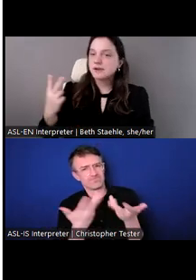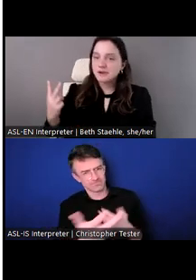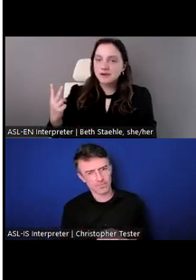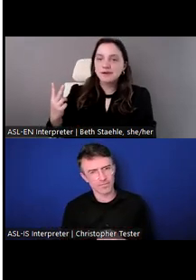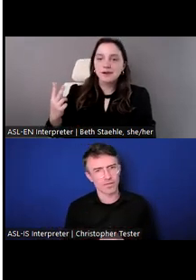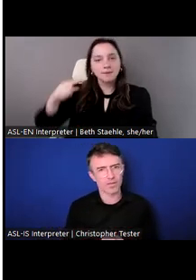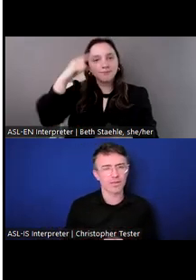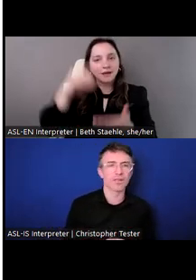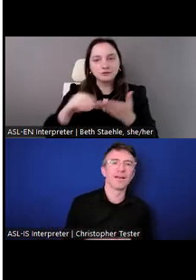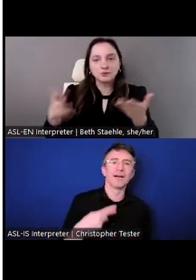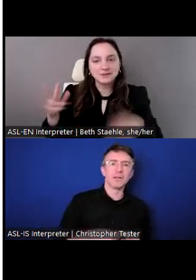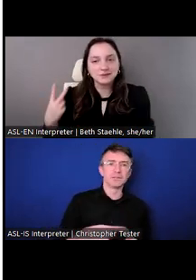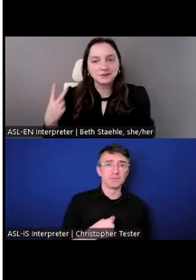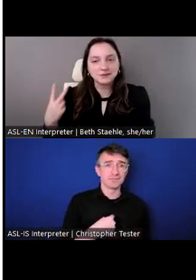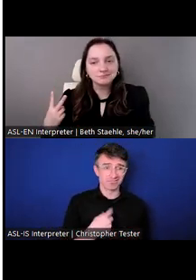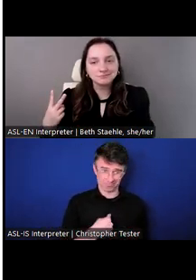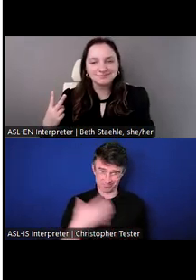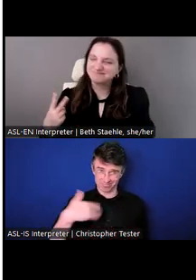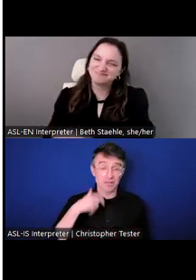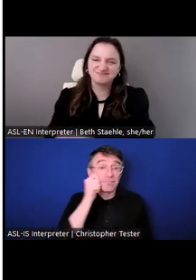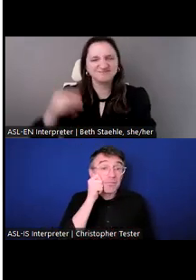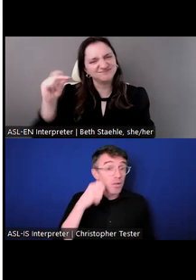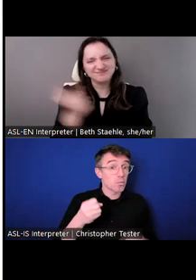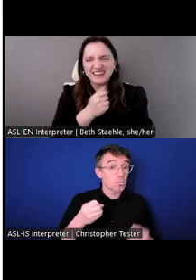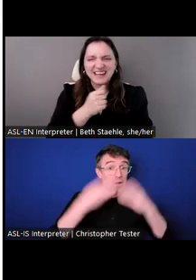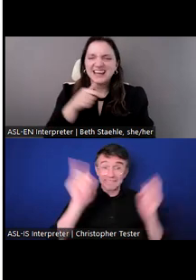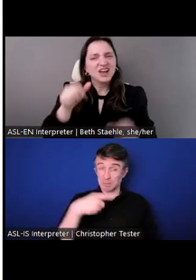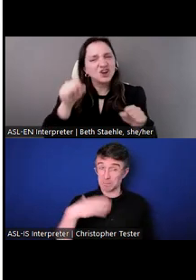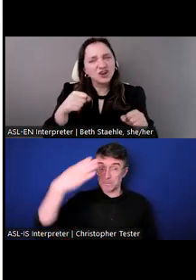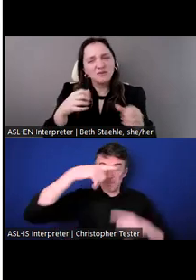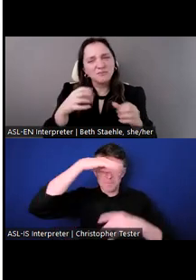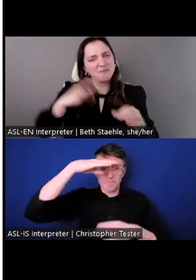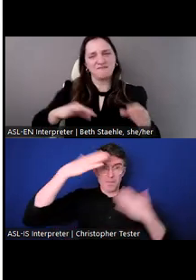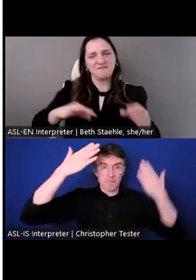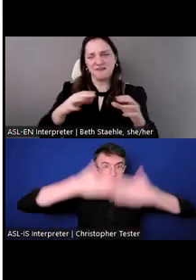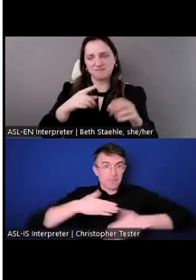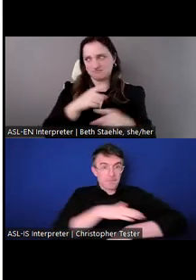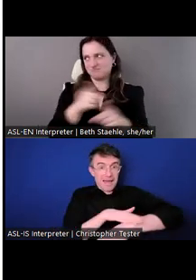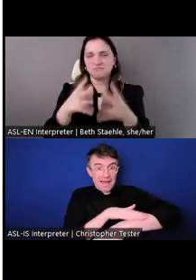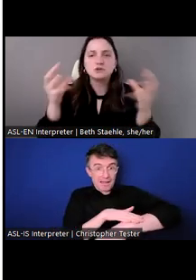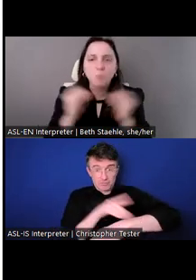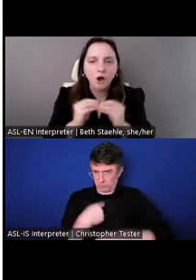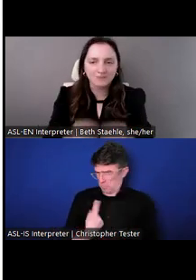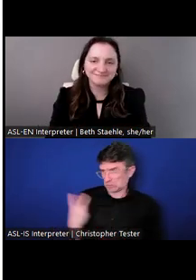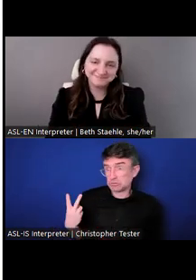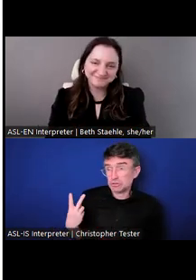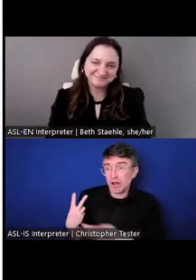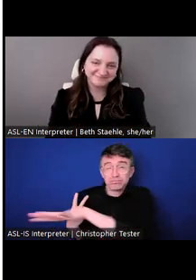of this experience. One of the reasons I work at CIEE now, under our current leadership, and shout out to our